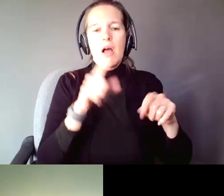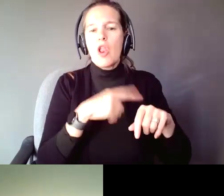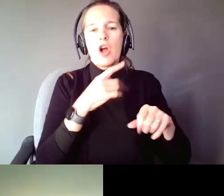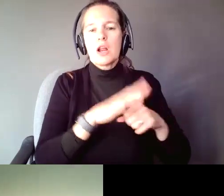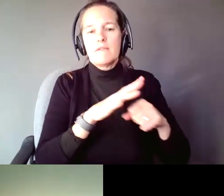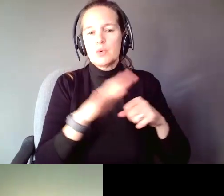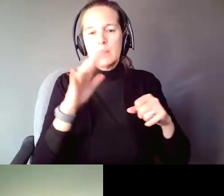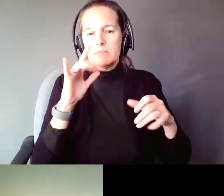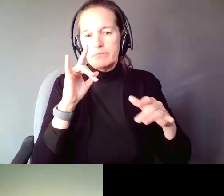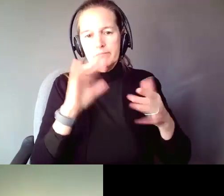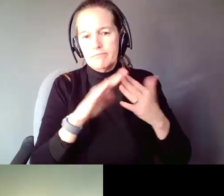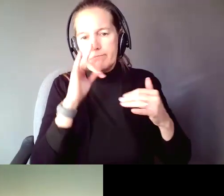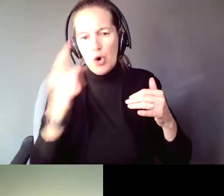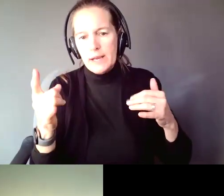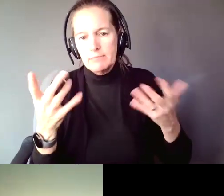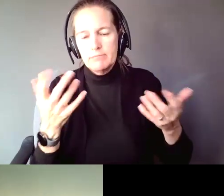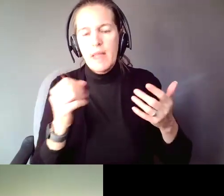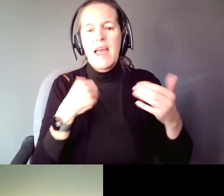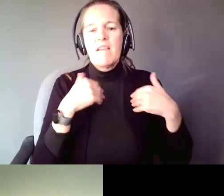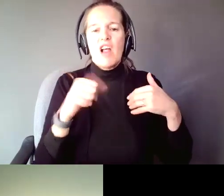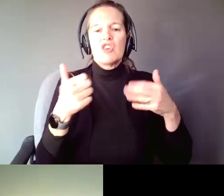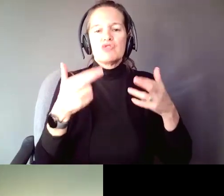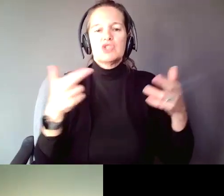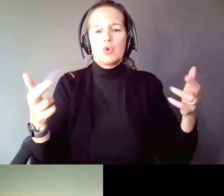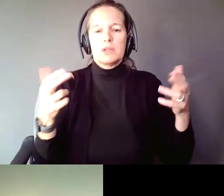and have other resources to go to, so I strongly recommend those.